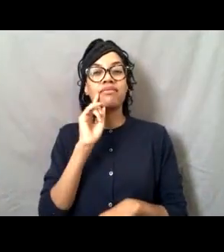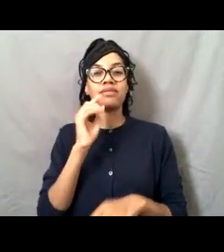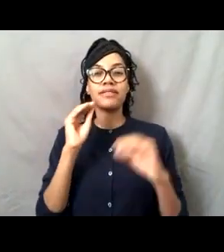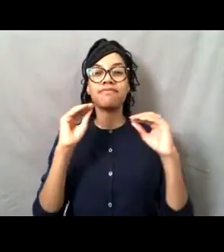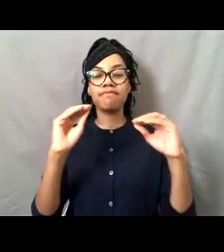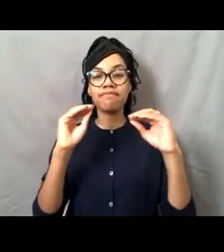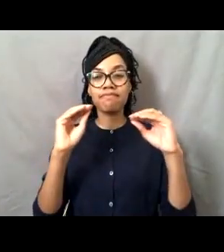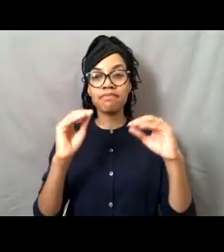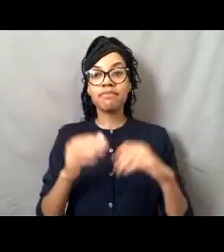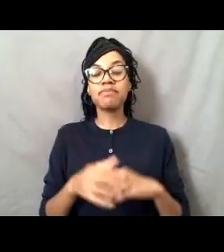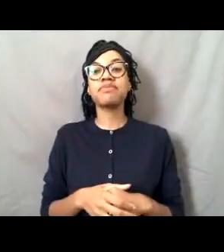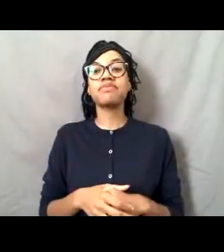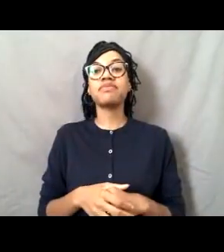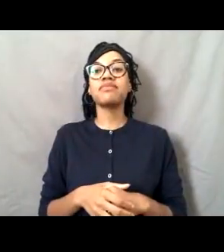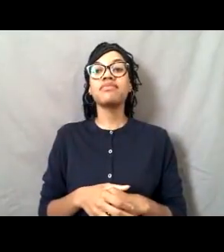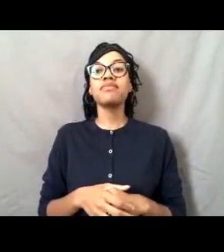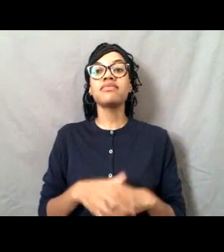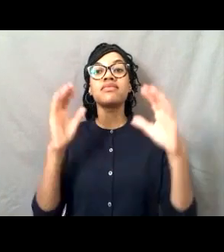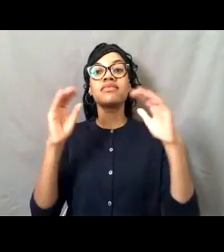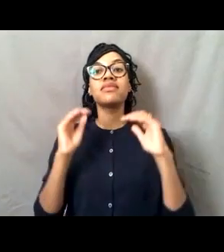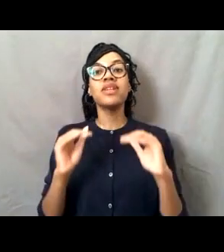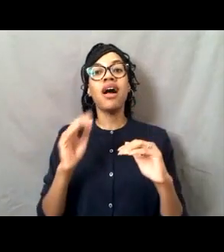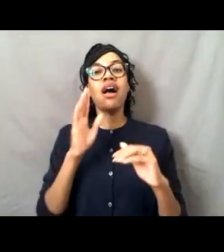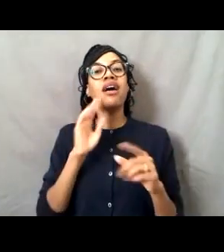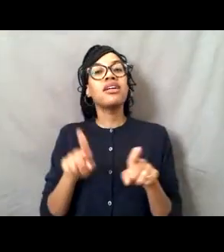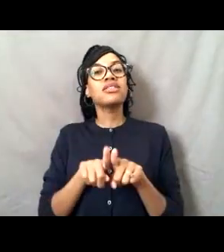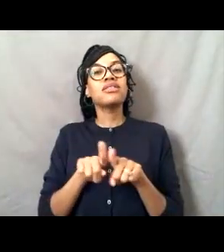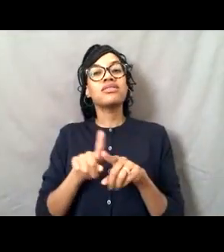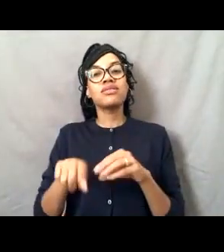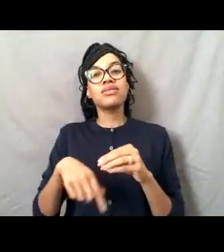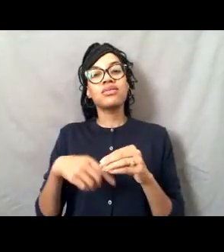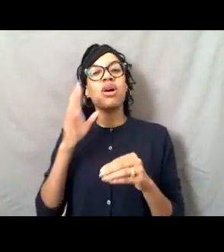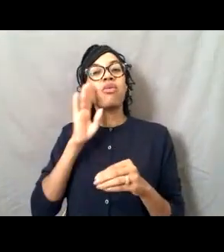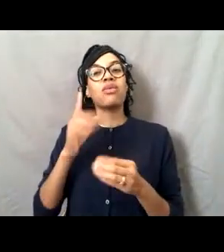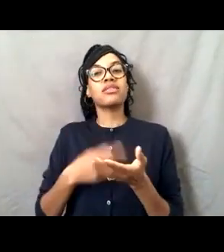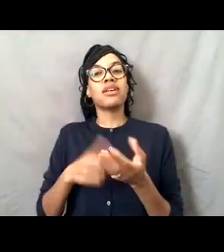that I participated in while I was on the NOAA ship, Oscar Dyson, up in Alaska.